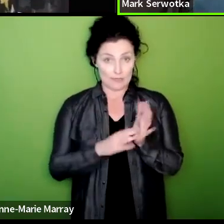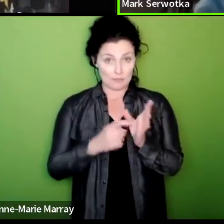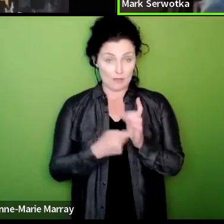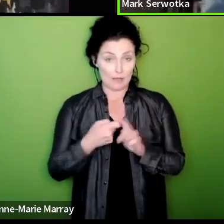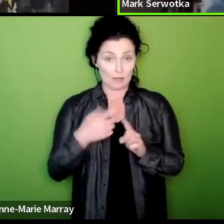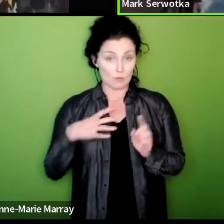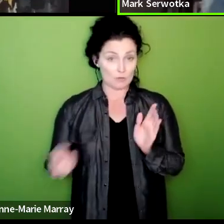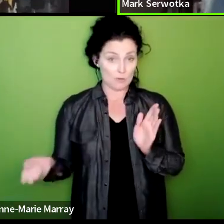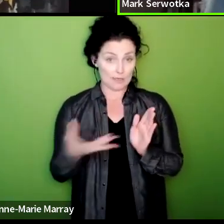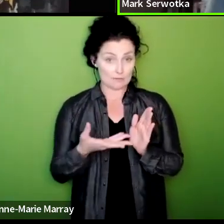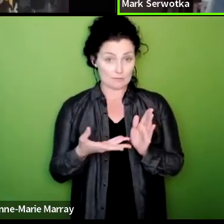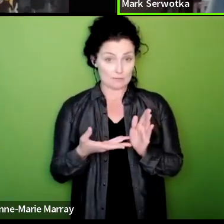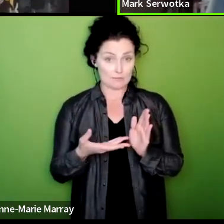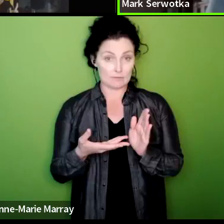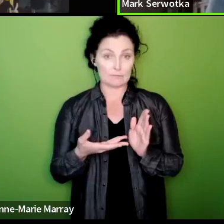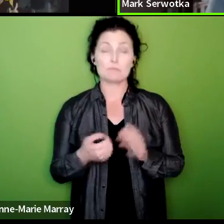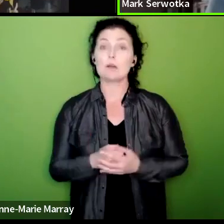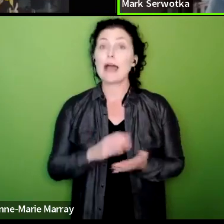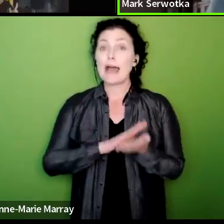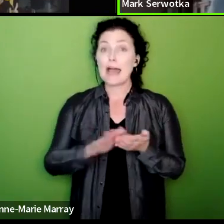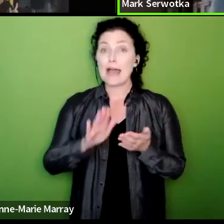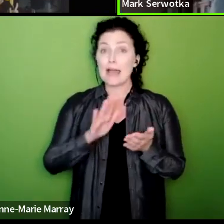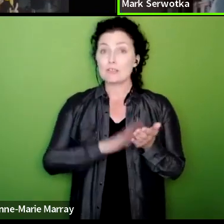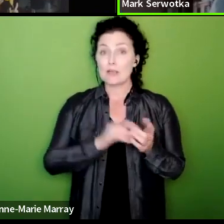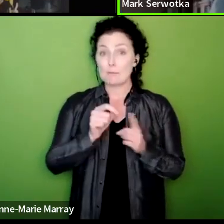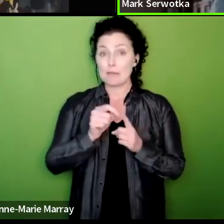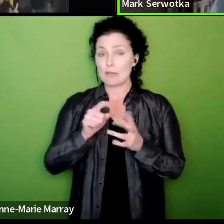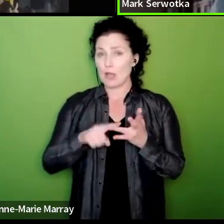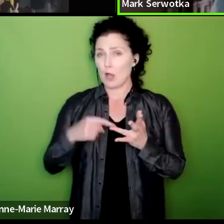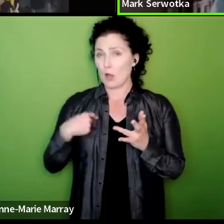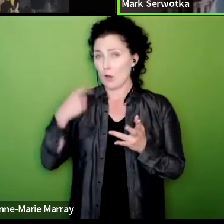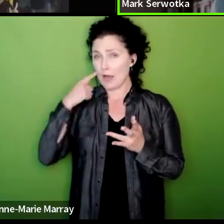I just want to say that the Hmppo I'm pretty certain is covered in the Home Office ballot